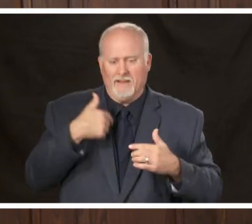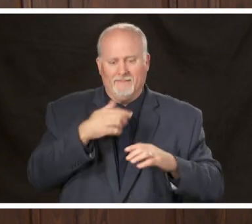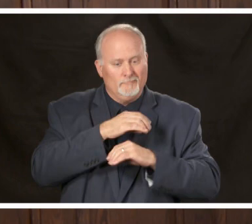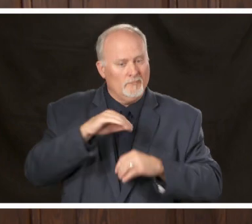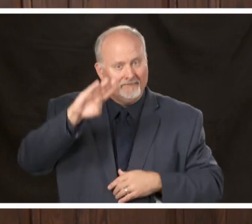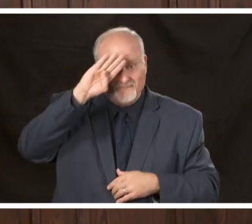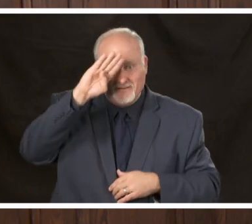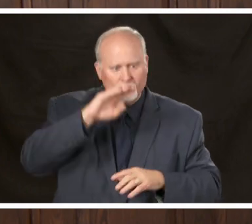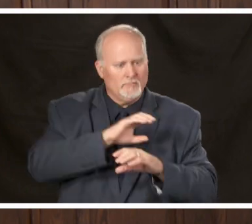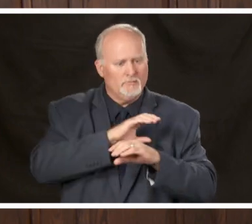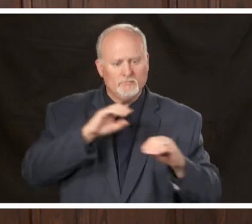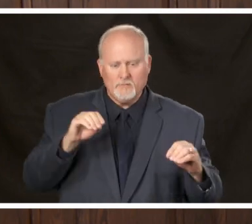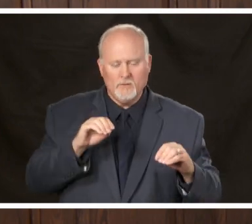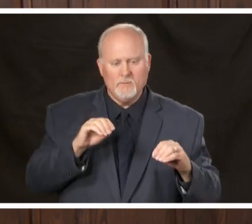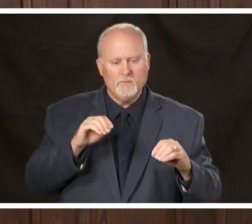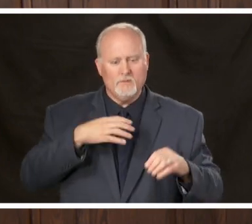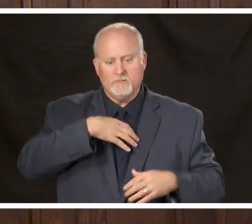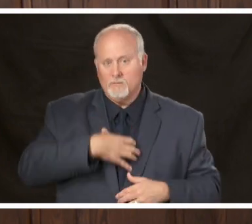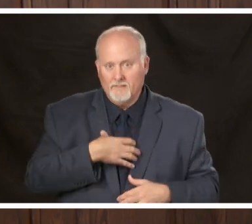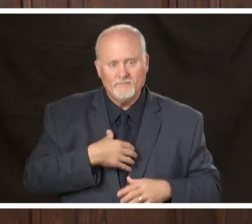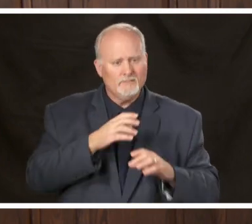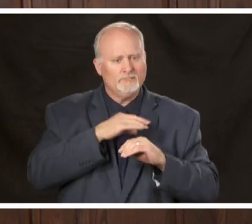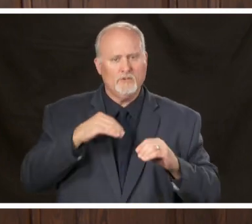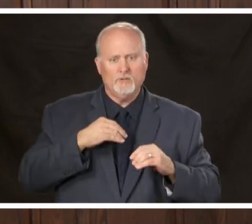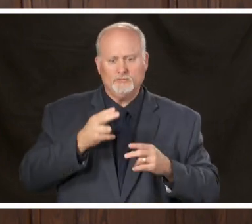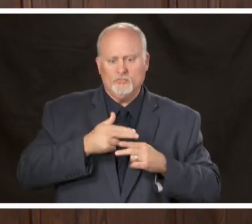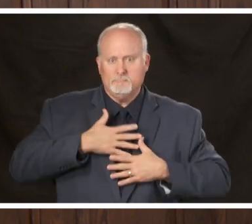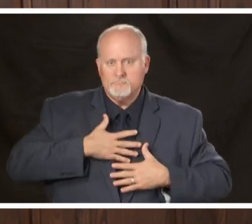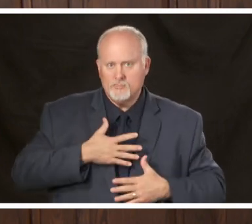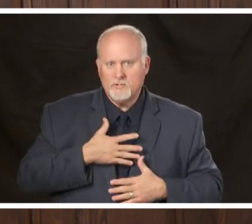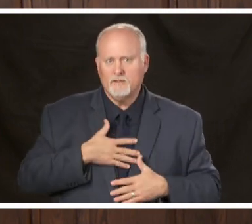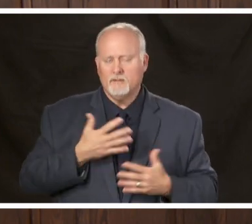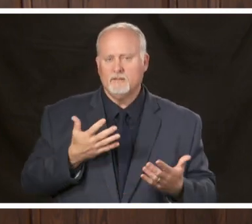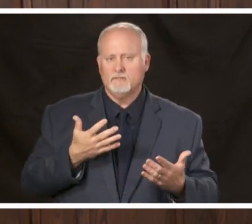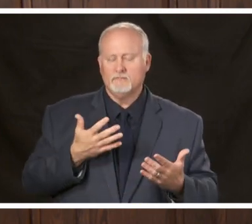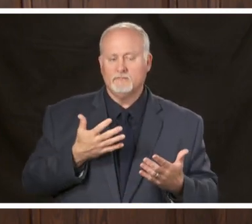so when you put that mask on and wear it out in public that's an act of love for